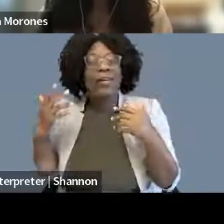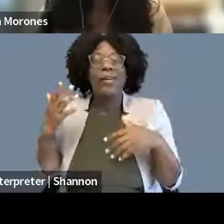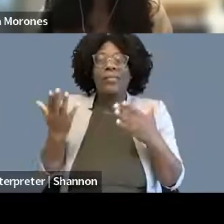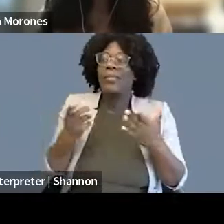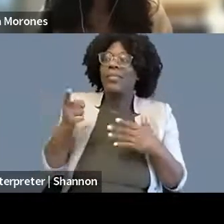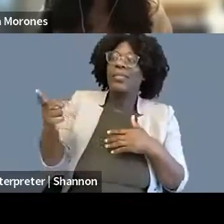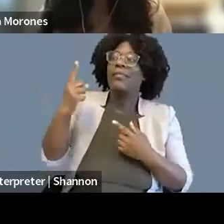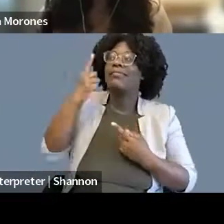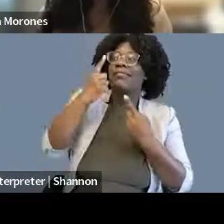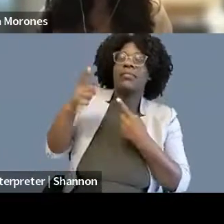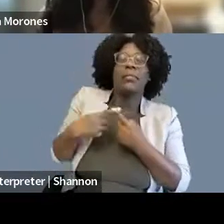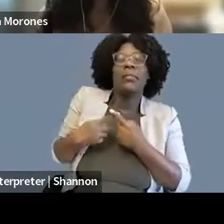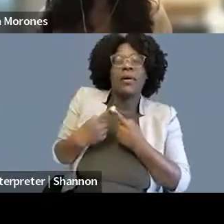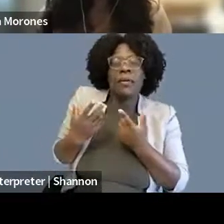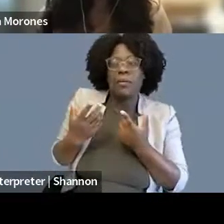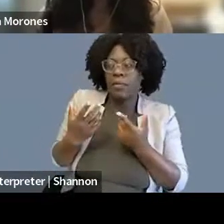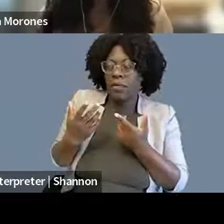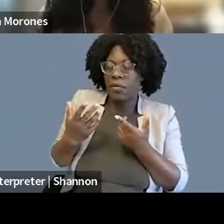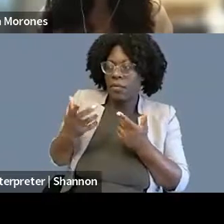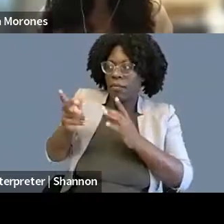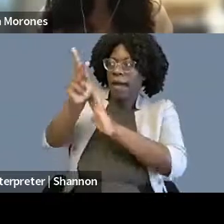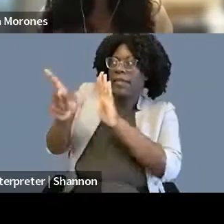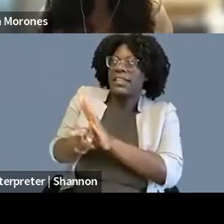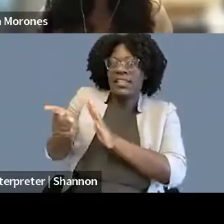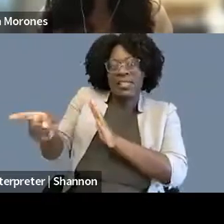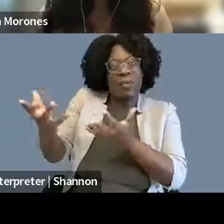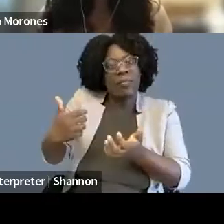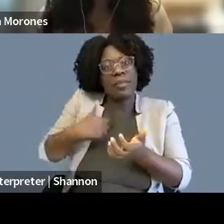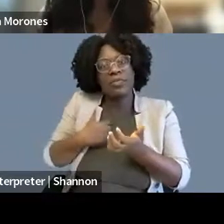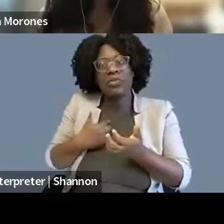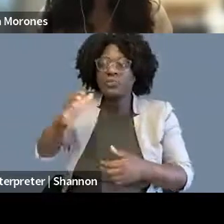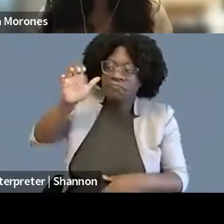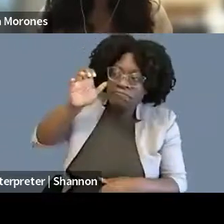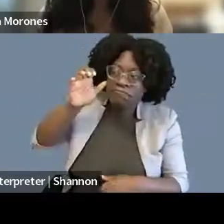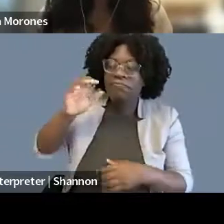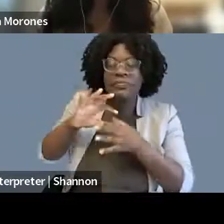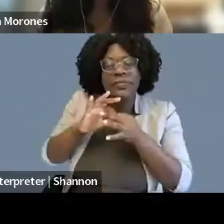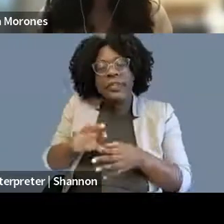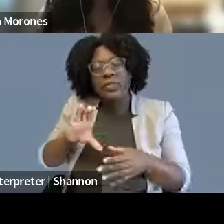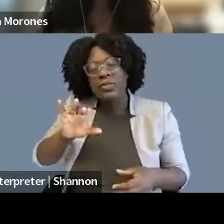and what I would push for - policy around civil rights and digital rights.